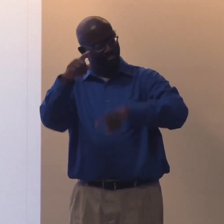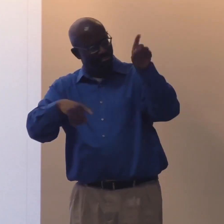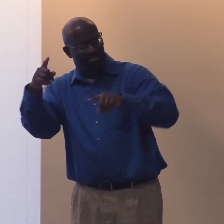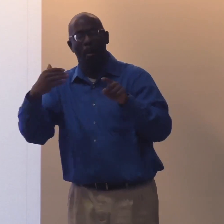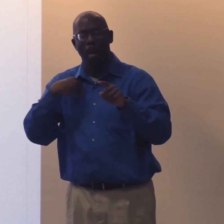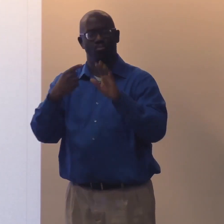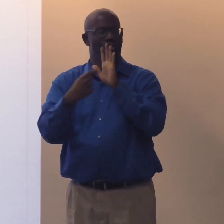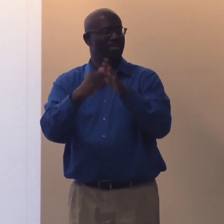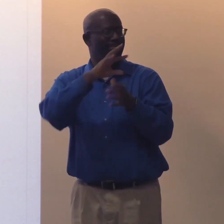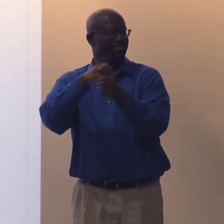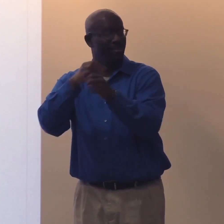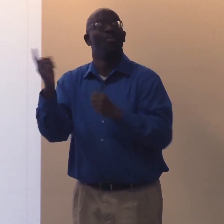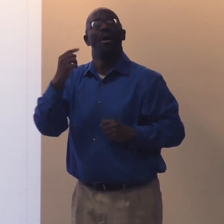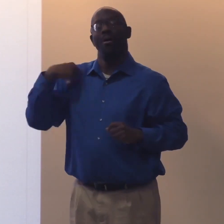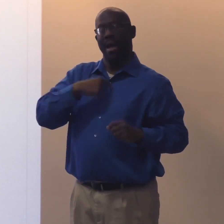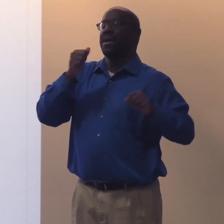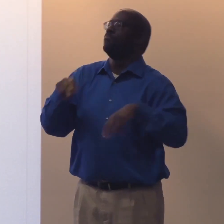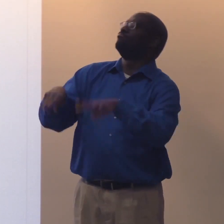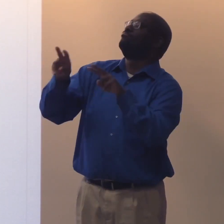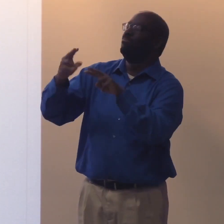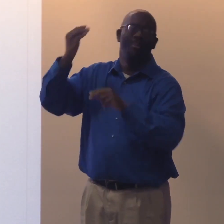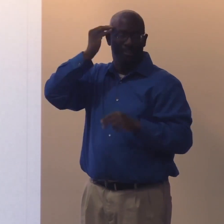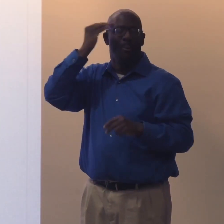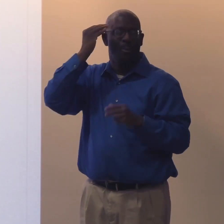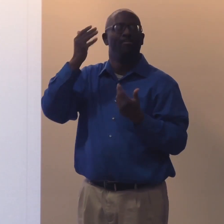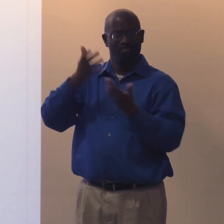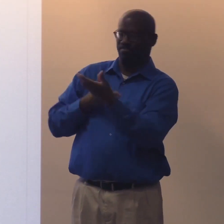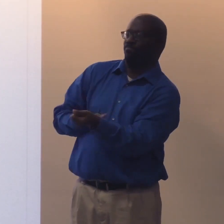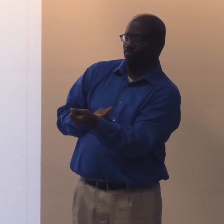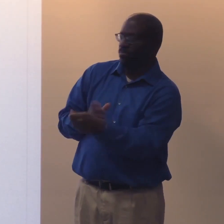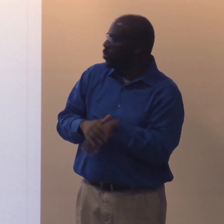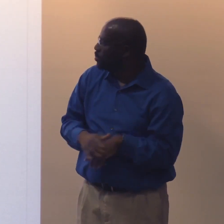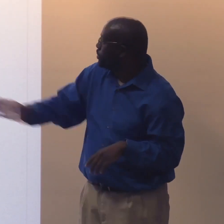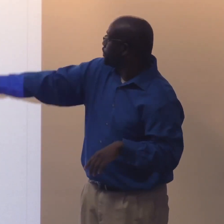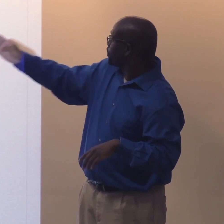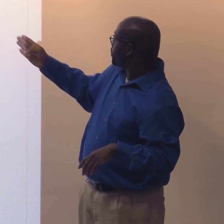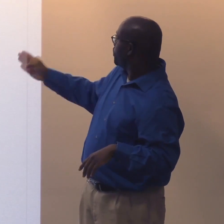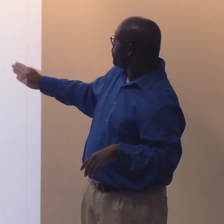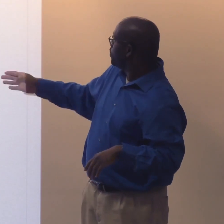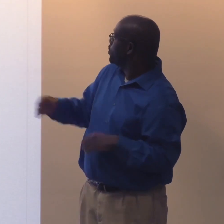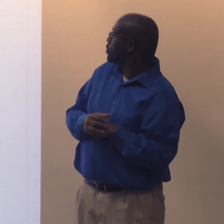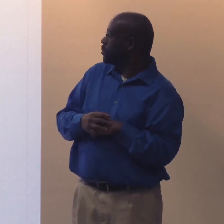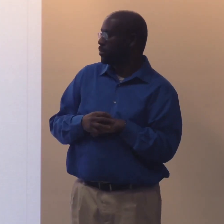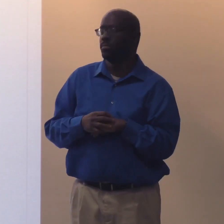And it's important to have diversity depicted so that we can have role models to look up to and have more